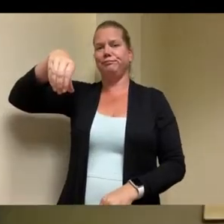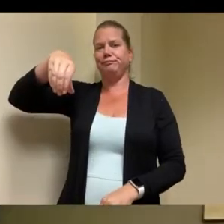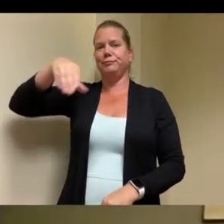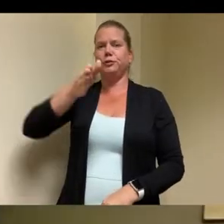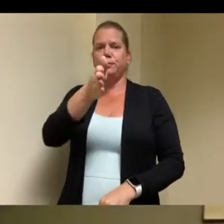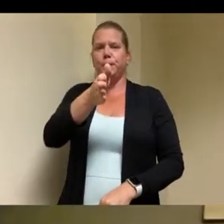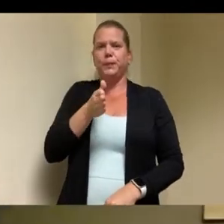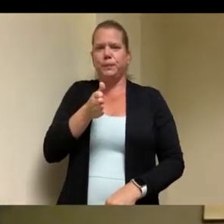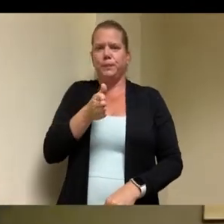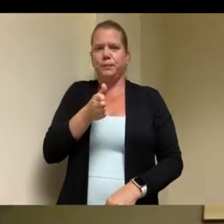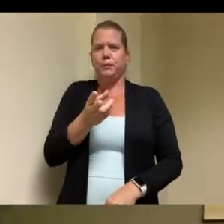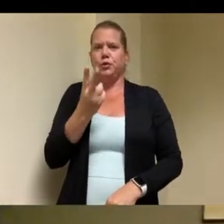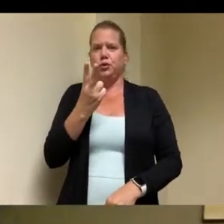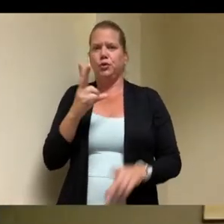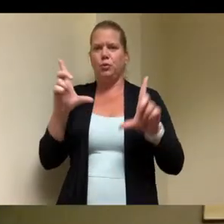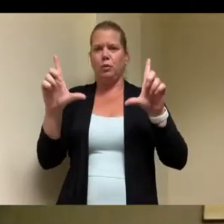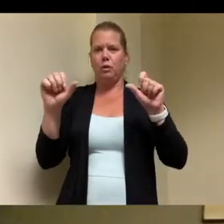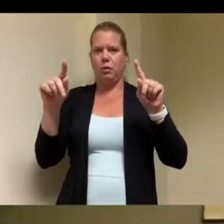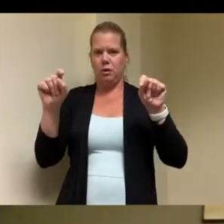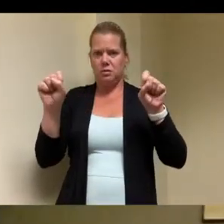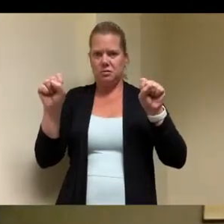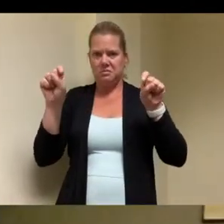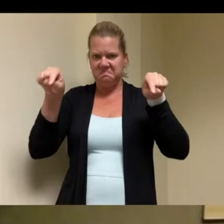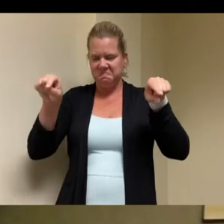so that's that's how we ended up with this and